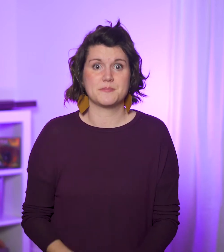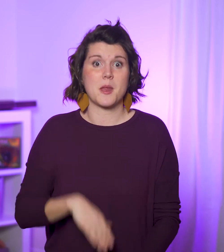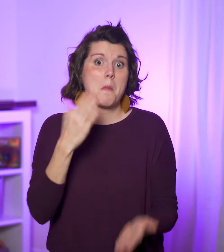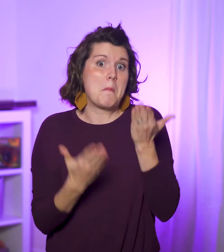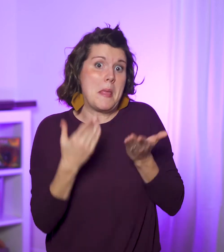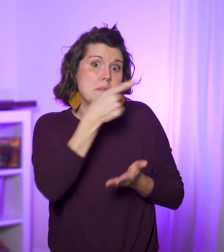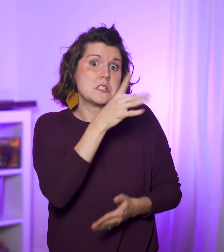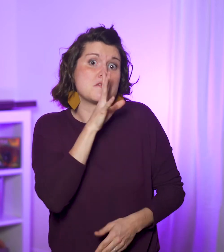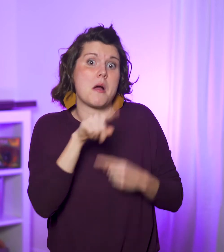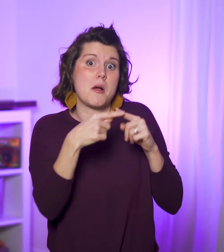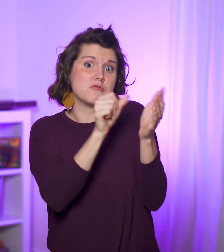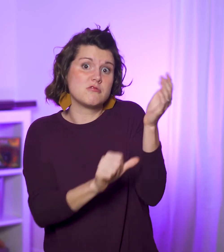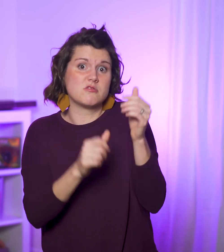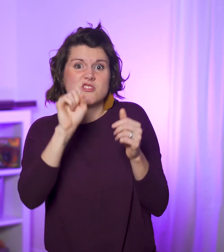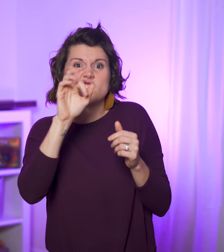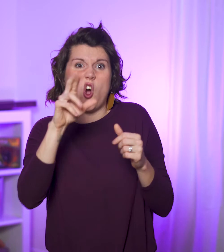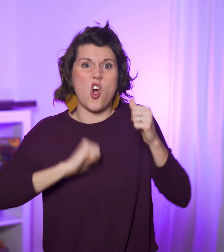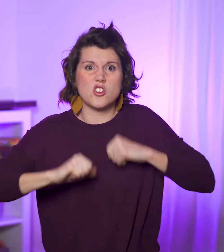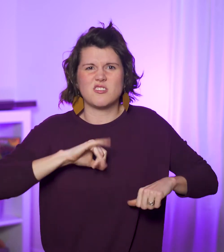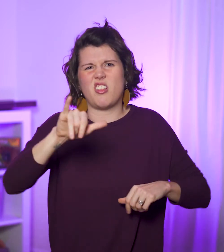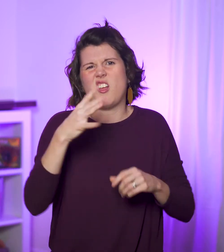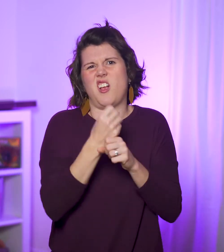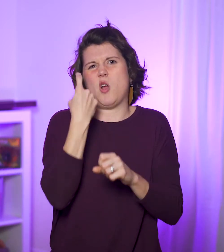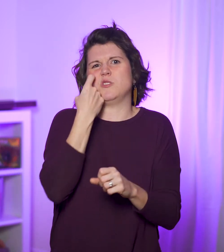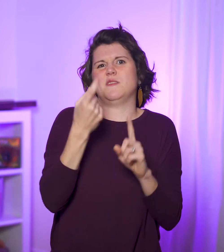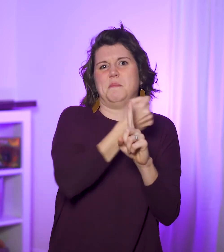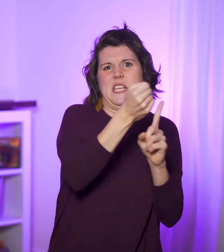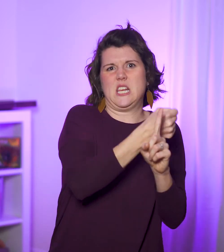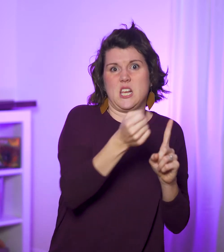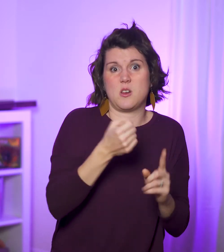Maybe he’s talking about scars from his beatings,